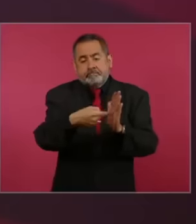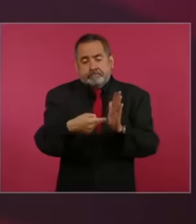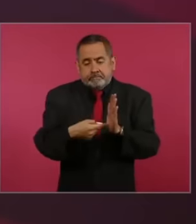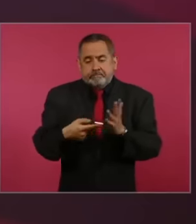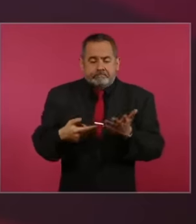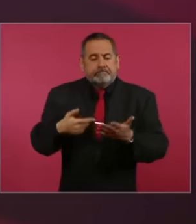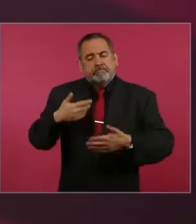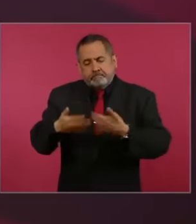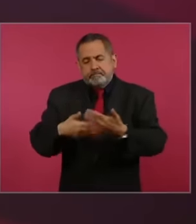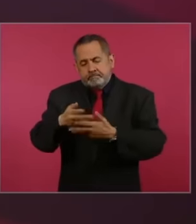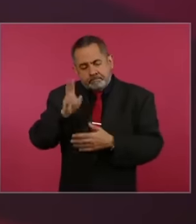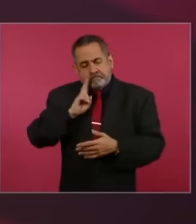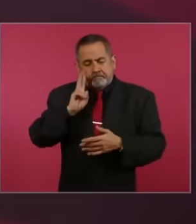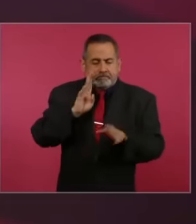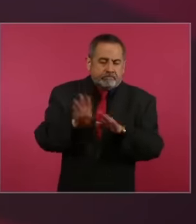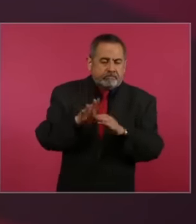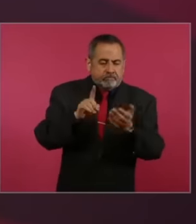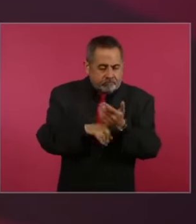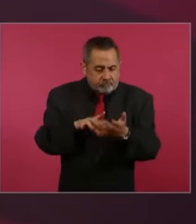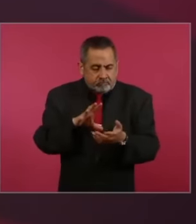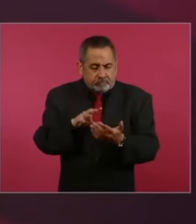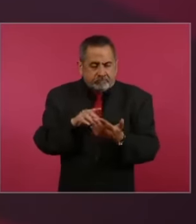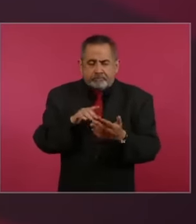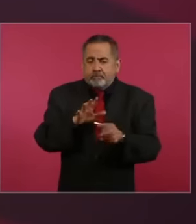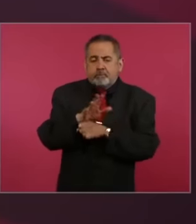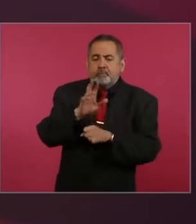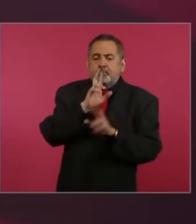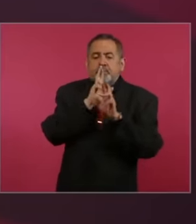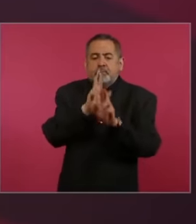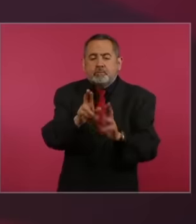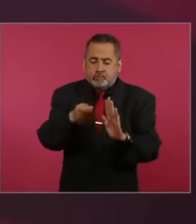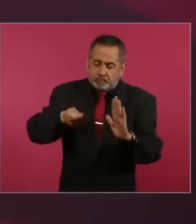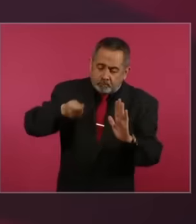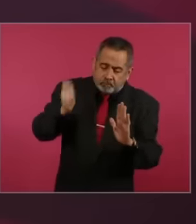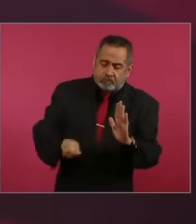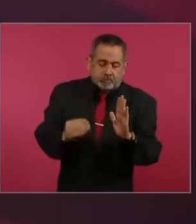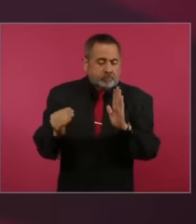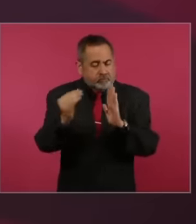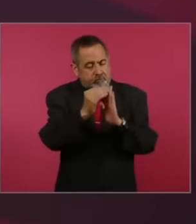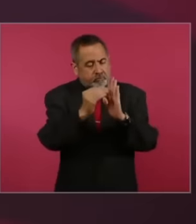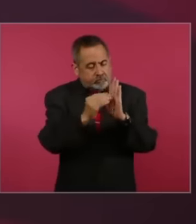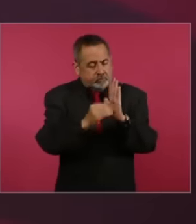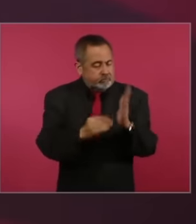the content of those resolutions and the guidelines that dictate what is appropriate